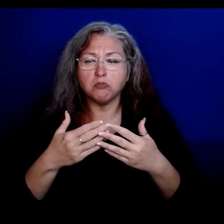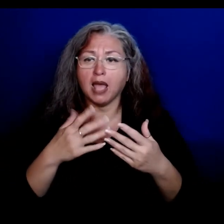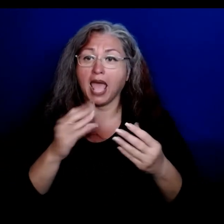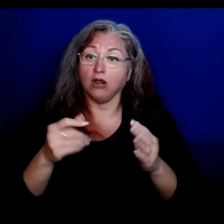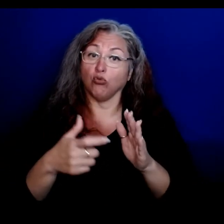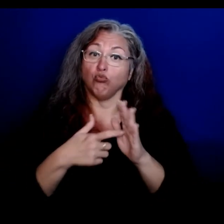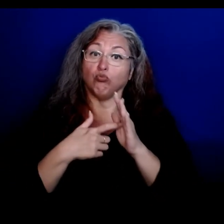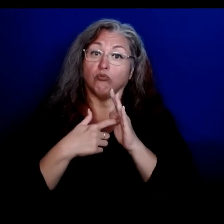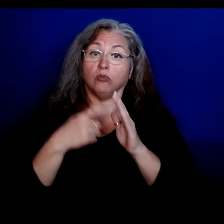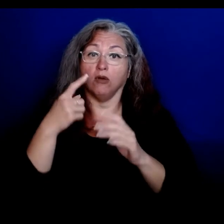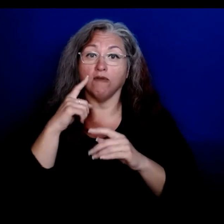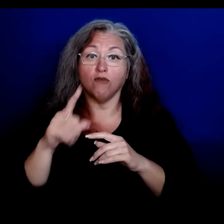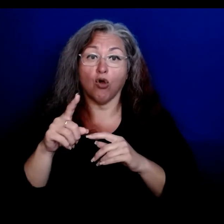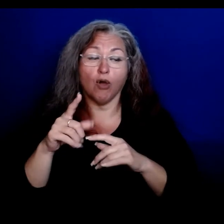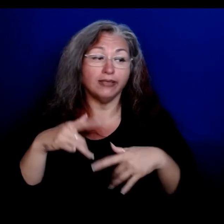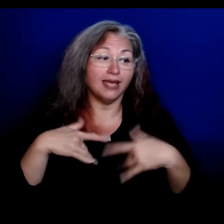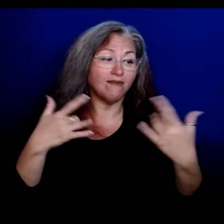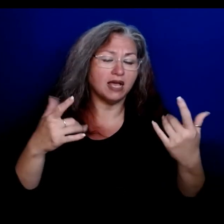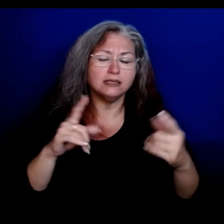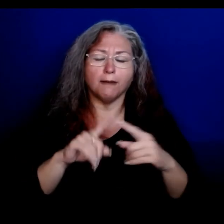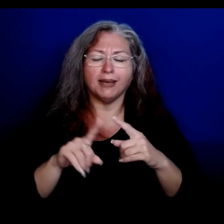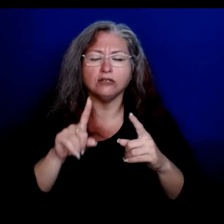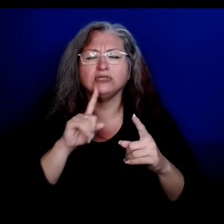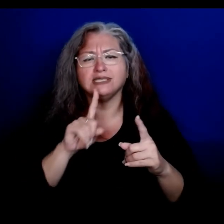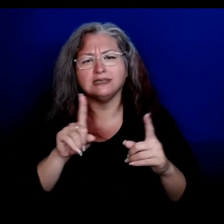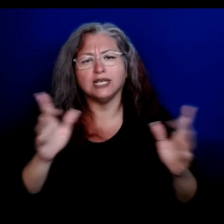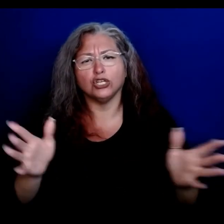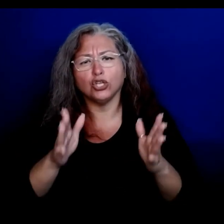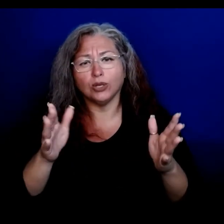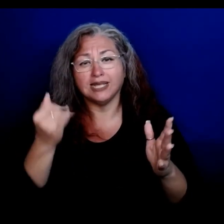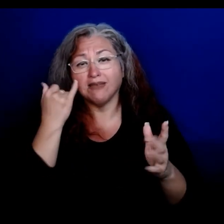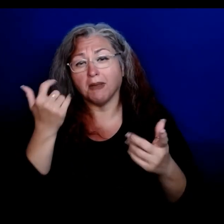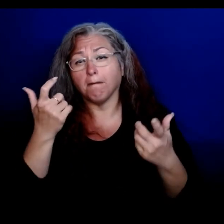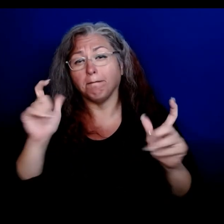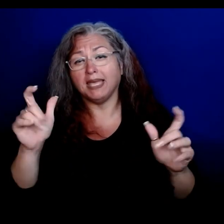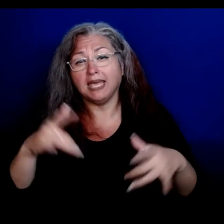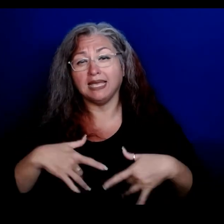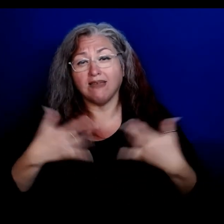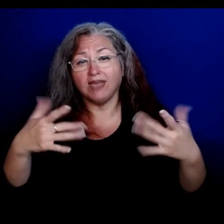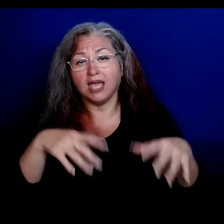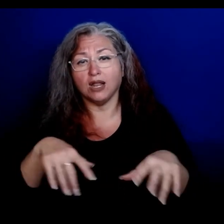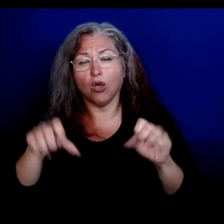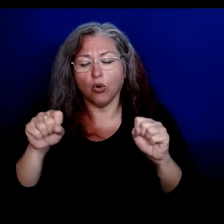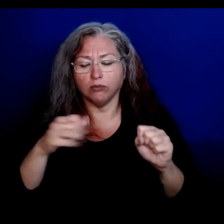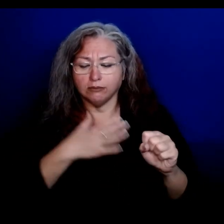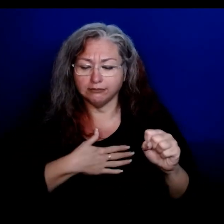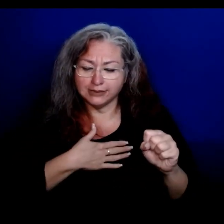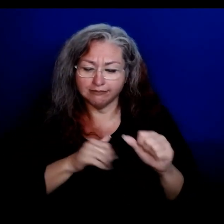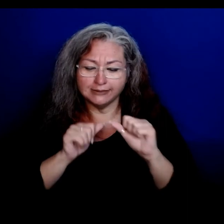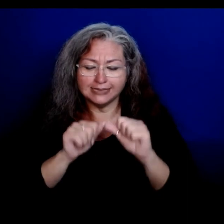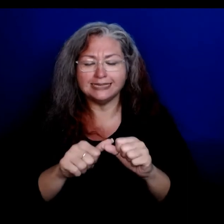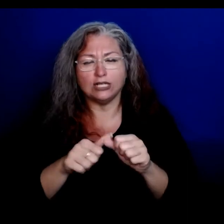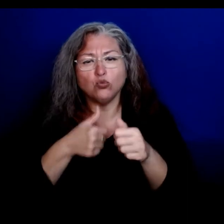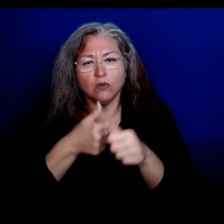mandatory requirements for events, but we encourage large event organizers to continue safety practices.